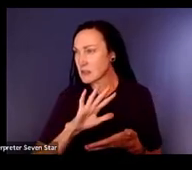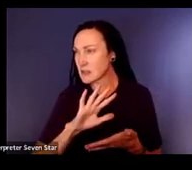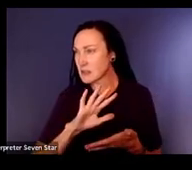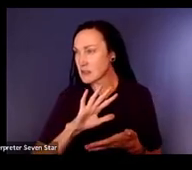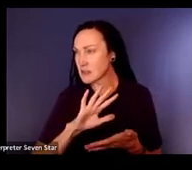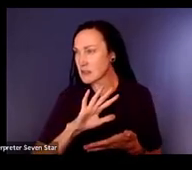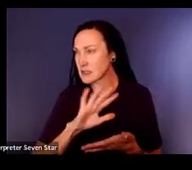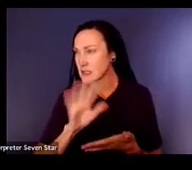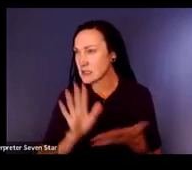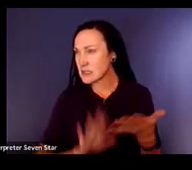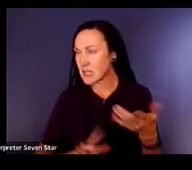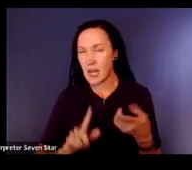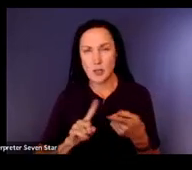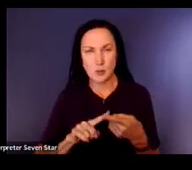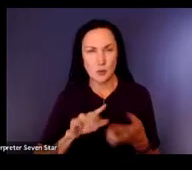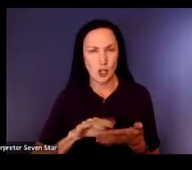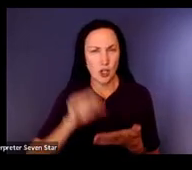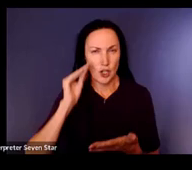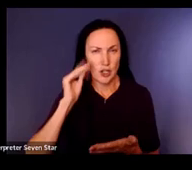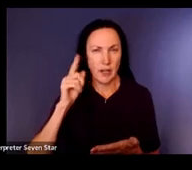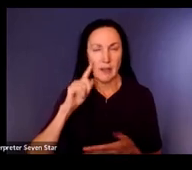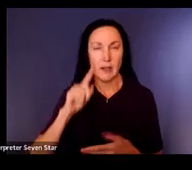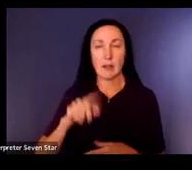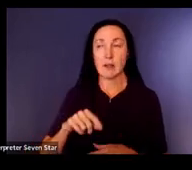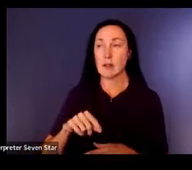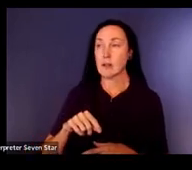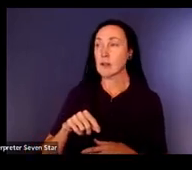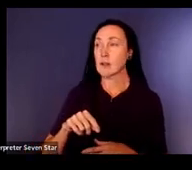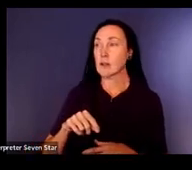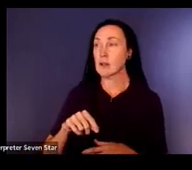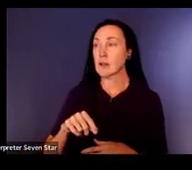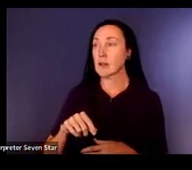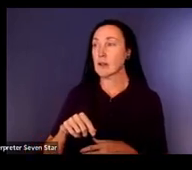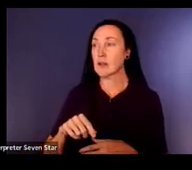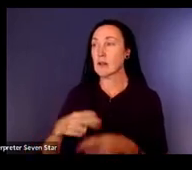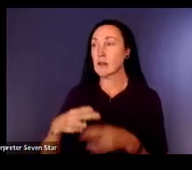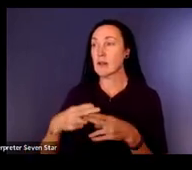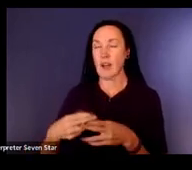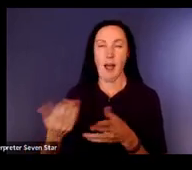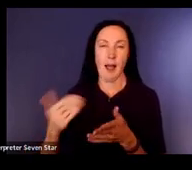there under a different title. The title is Assessment Guide for Young Children Who are Deaf